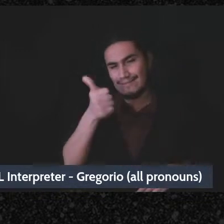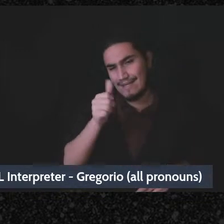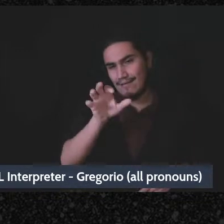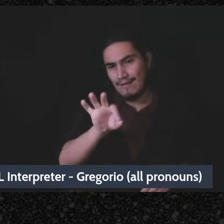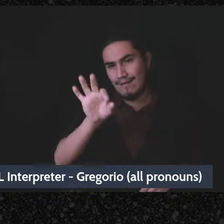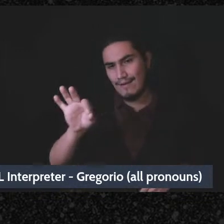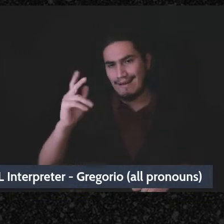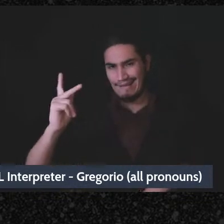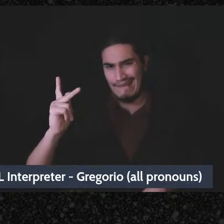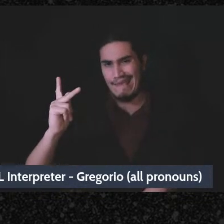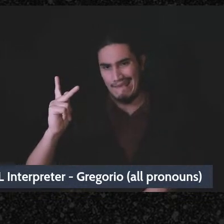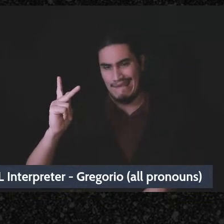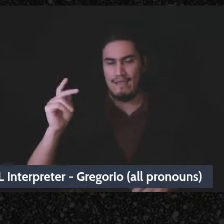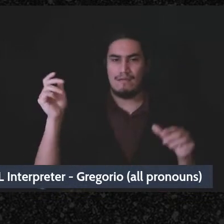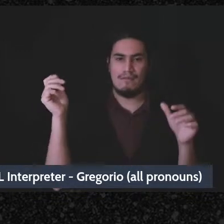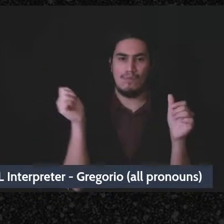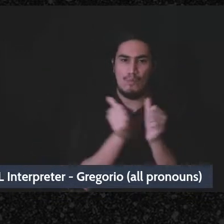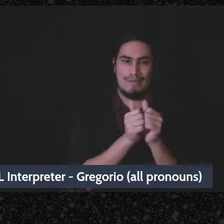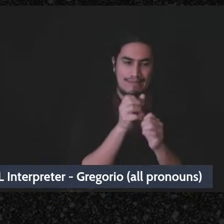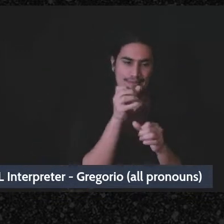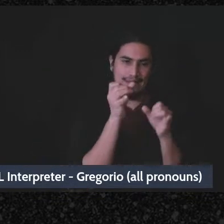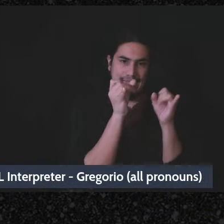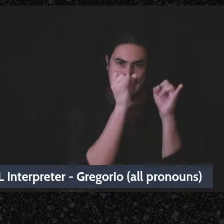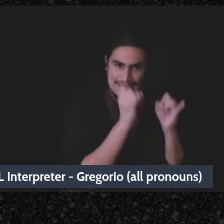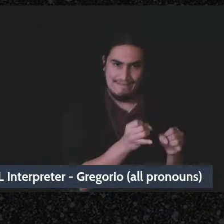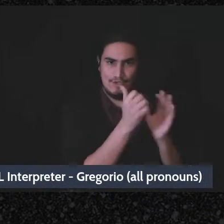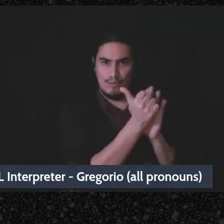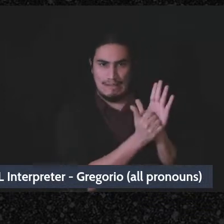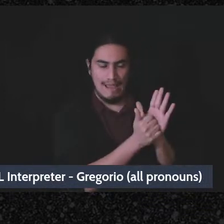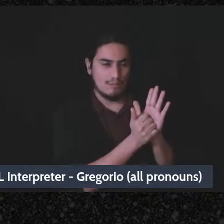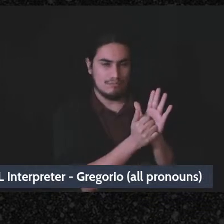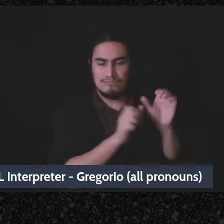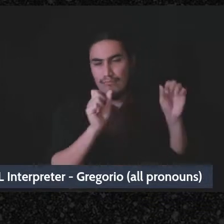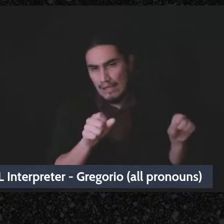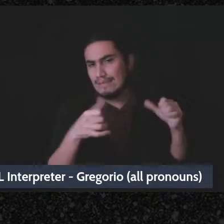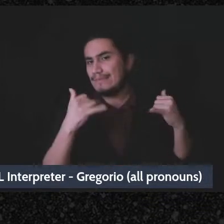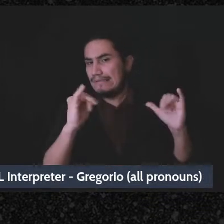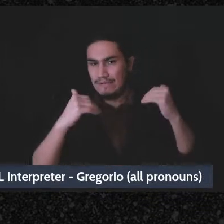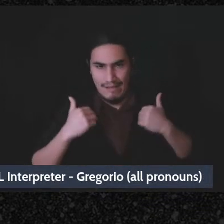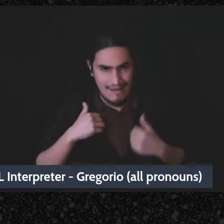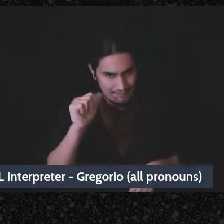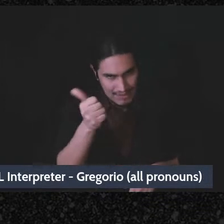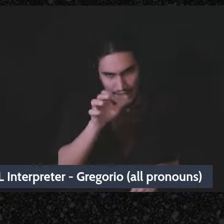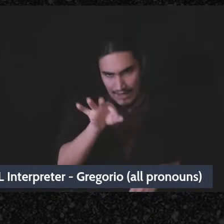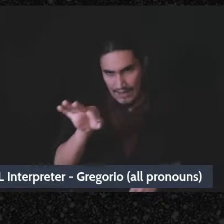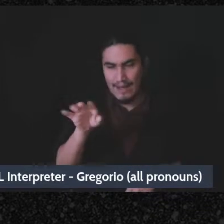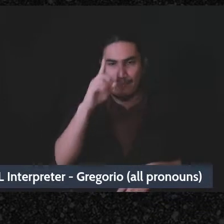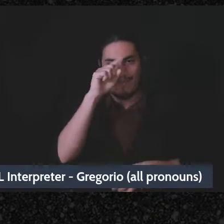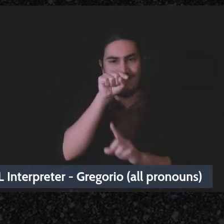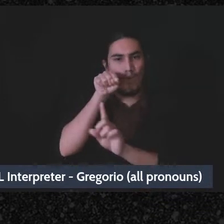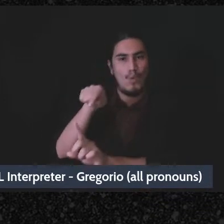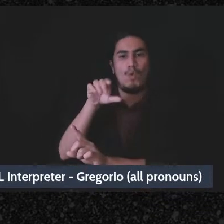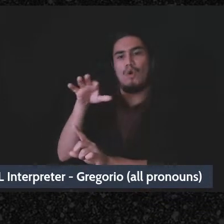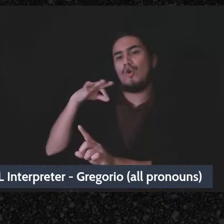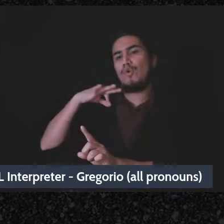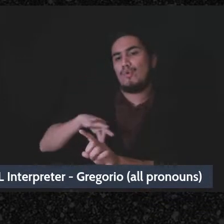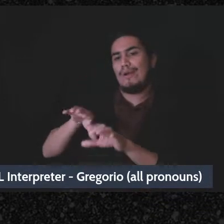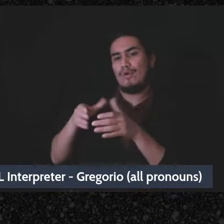the individual account, but it - but it would be for the for the group. The question here,